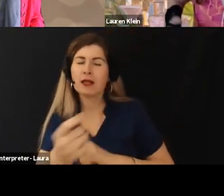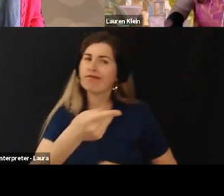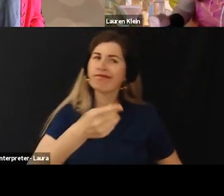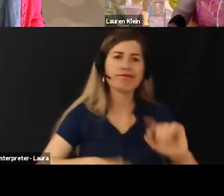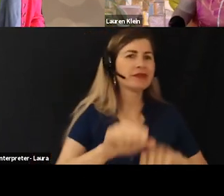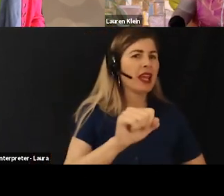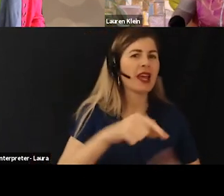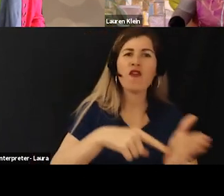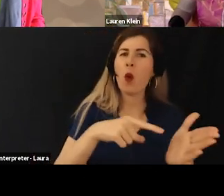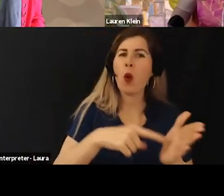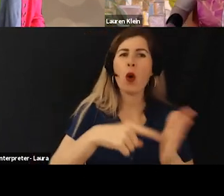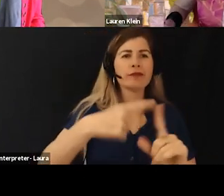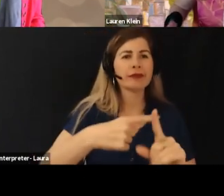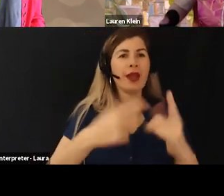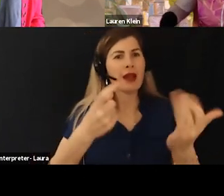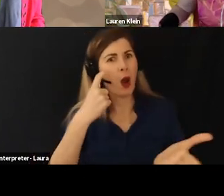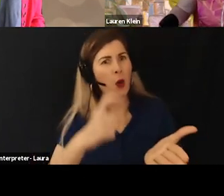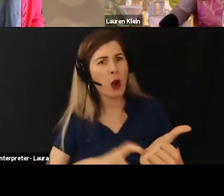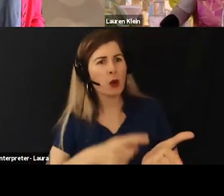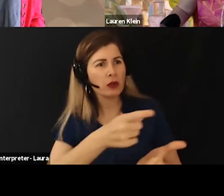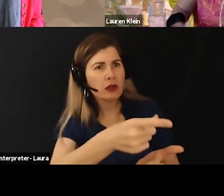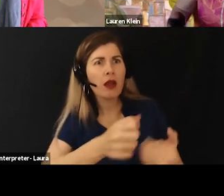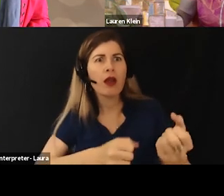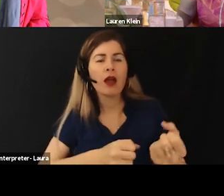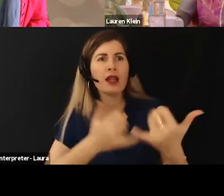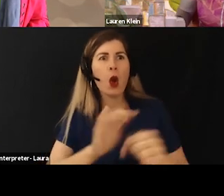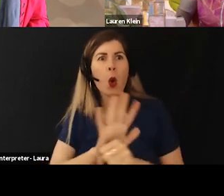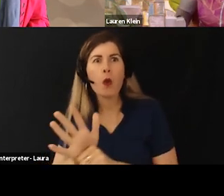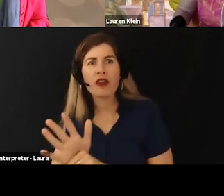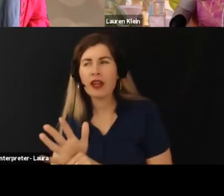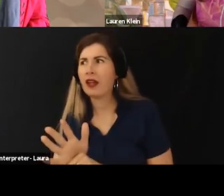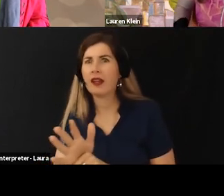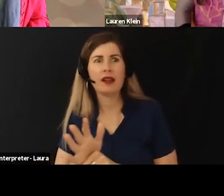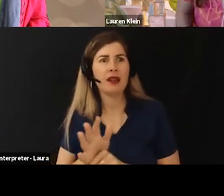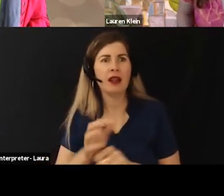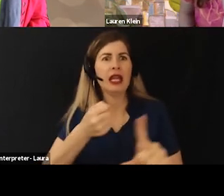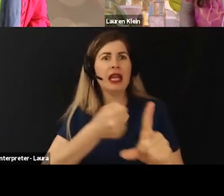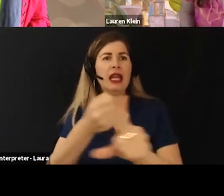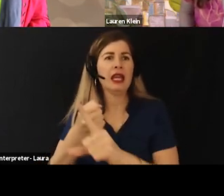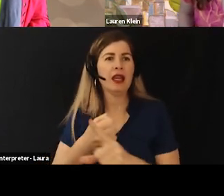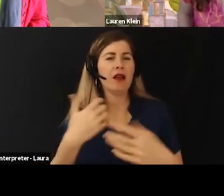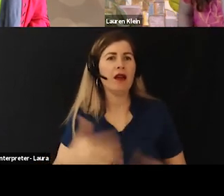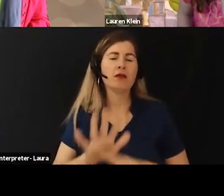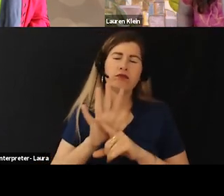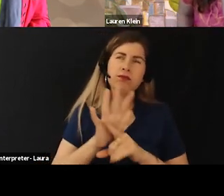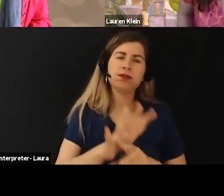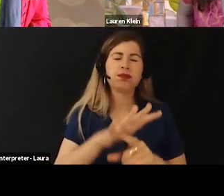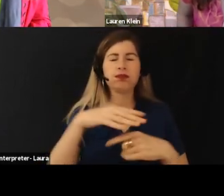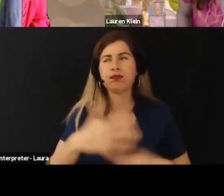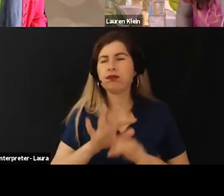Now we're seeing the issue of eviction. In response to covet you know becoming a national oppressing national concern.